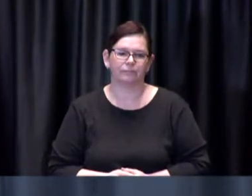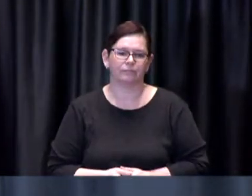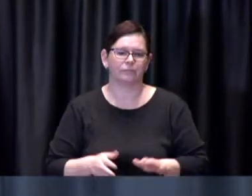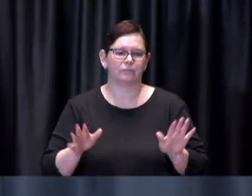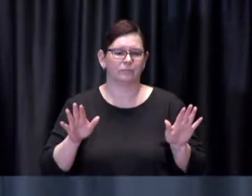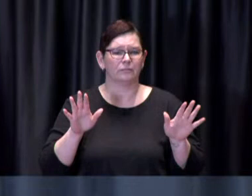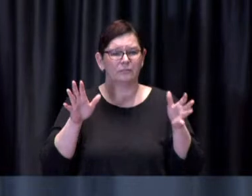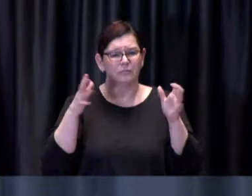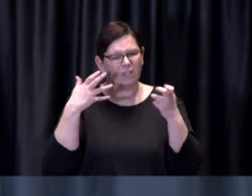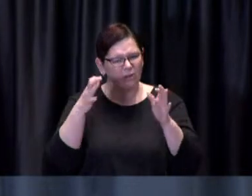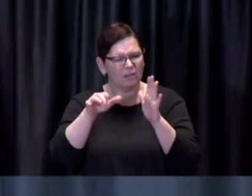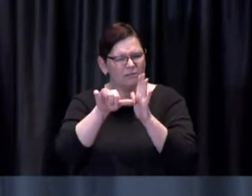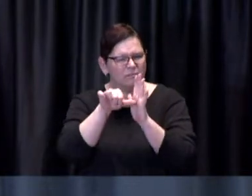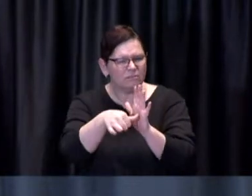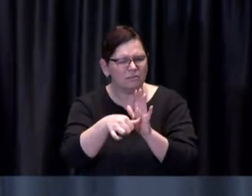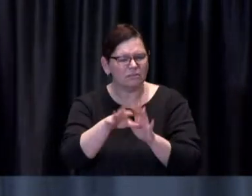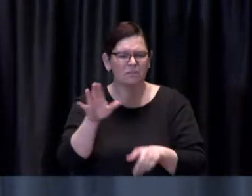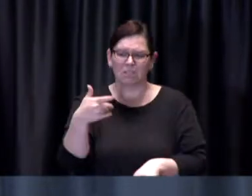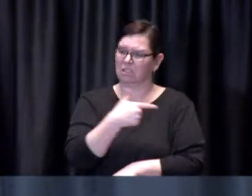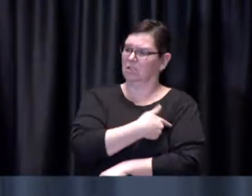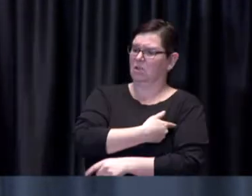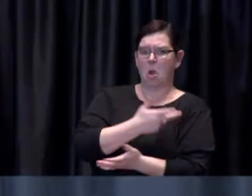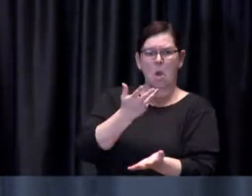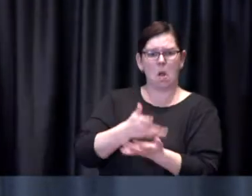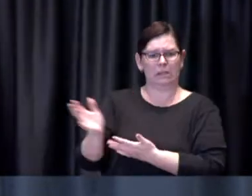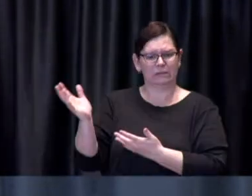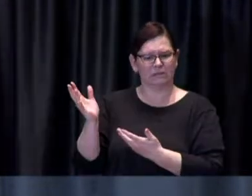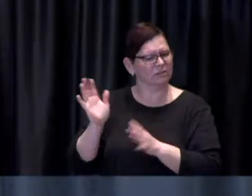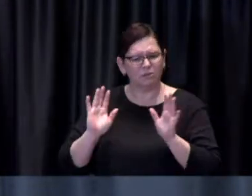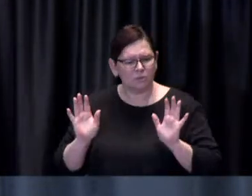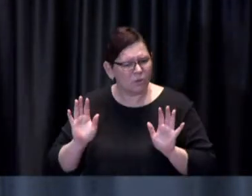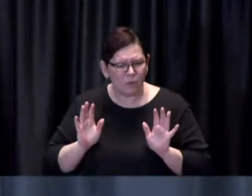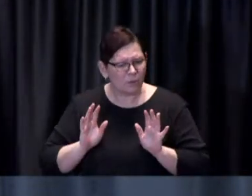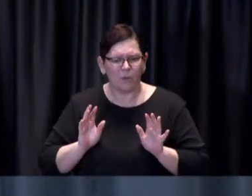Unused vaccine is either carried over to the next day's inventory